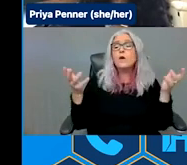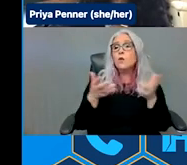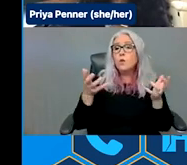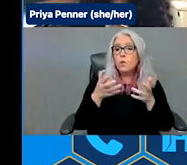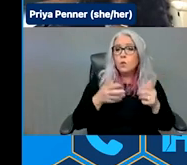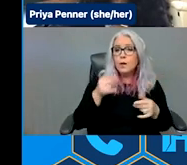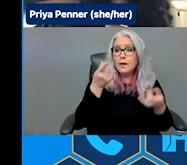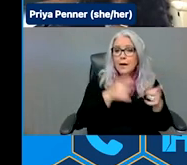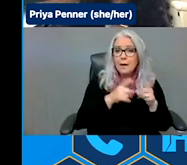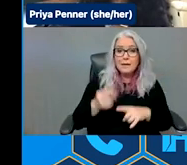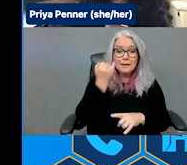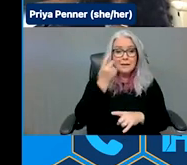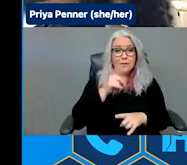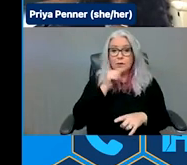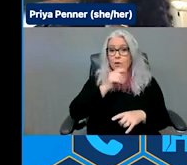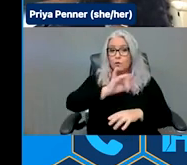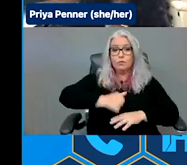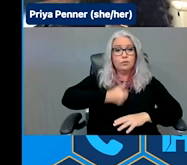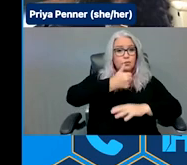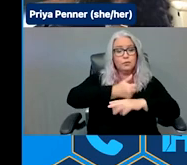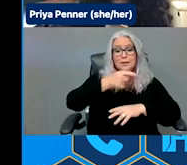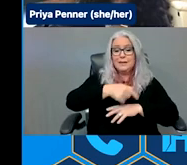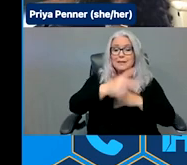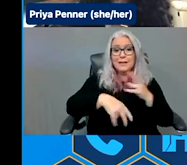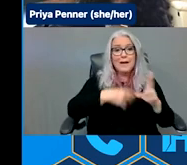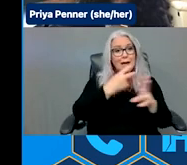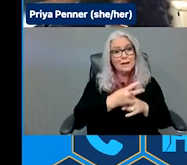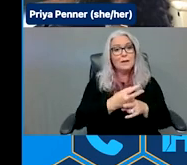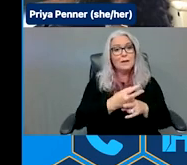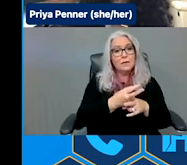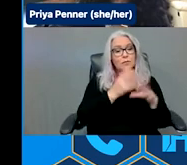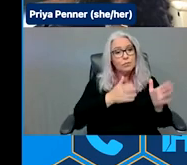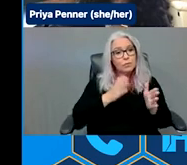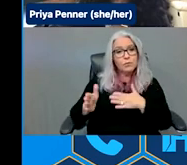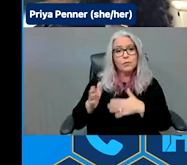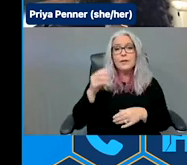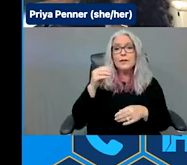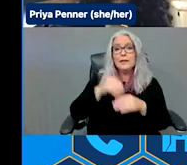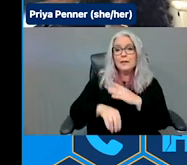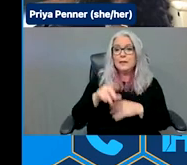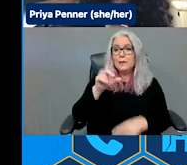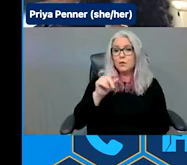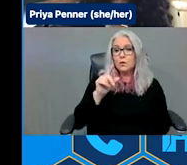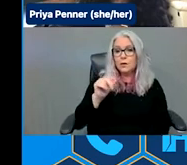promising practices? In 2022 during Hurricane Ida, we saw